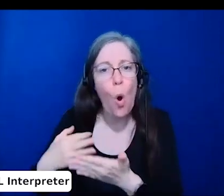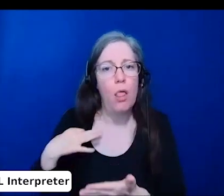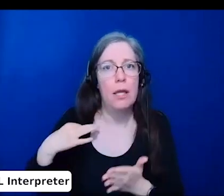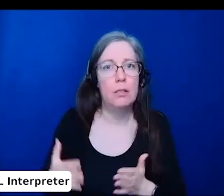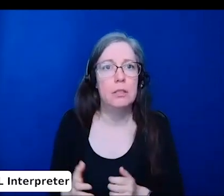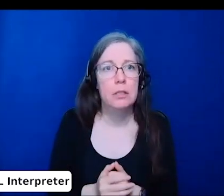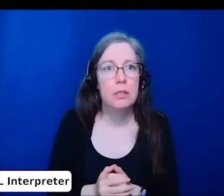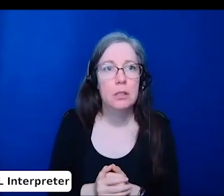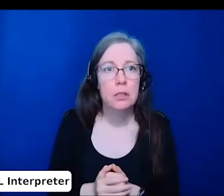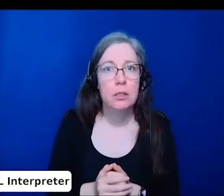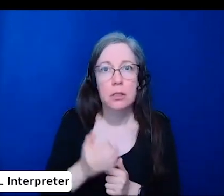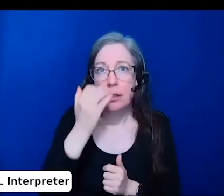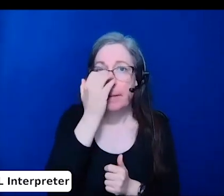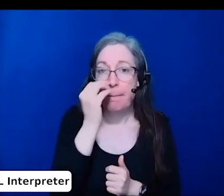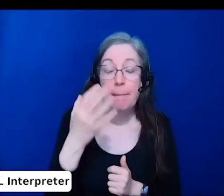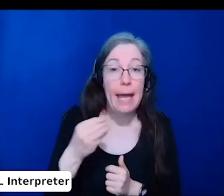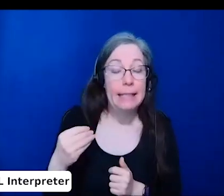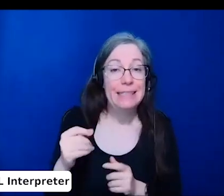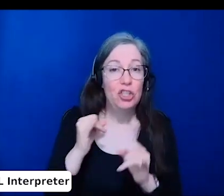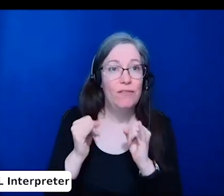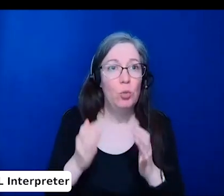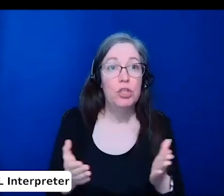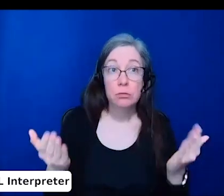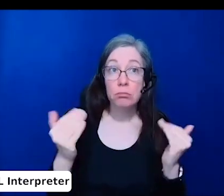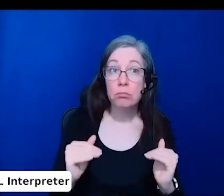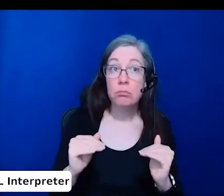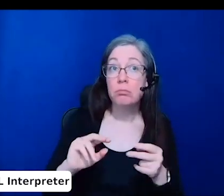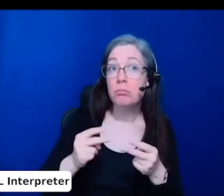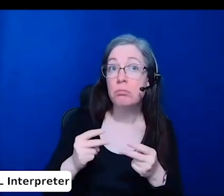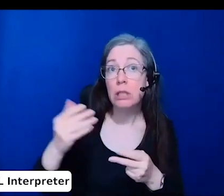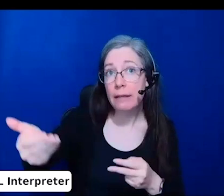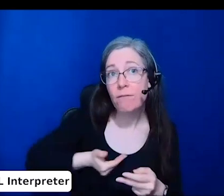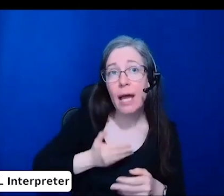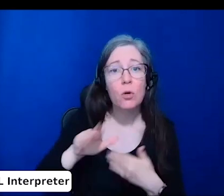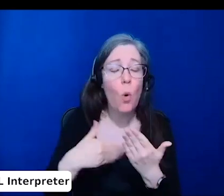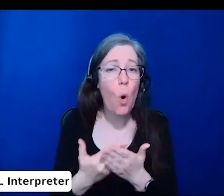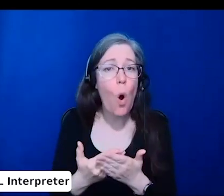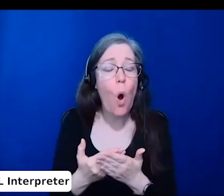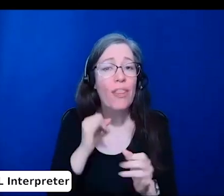to request accommodations, regardless of disability status.